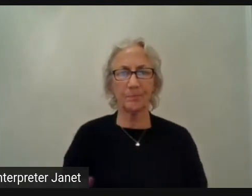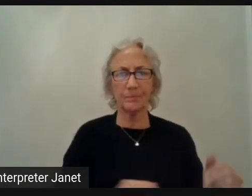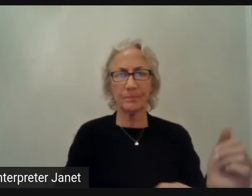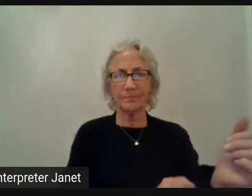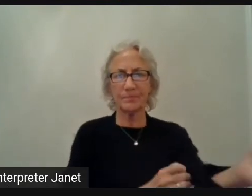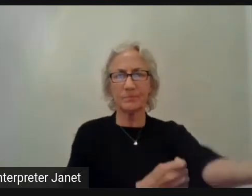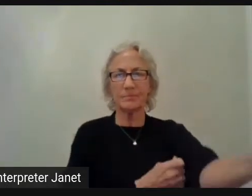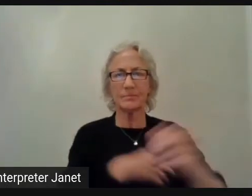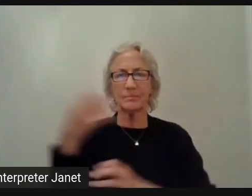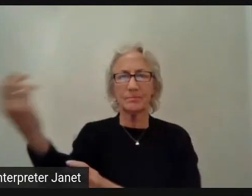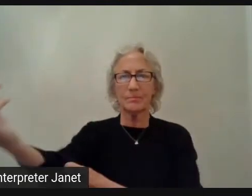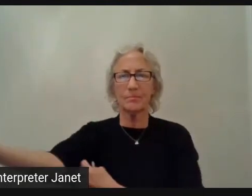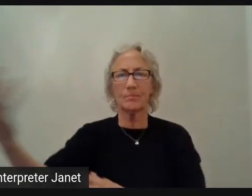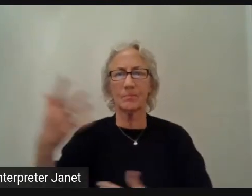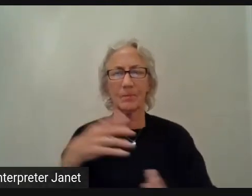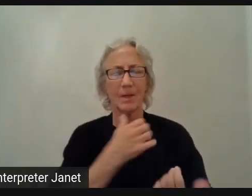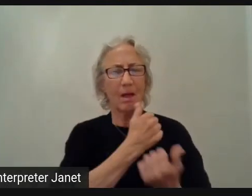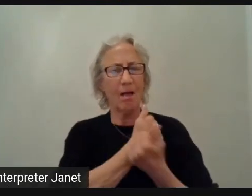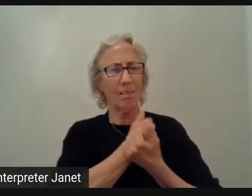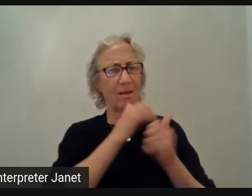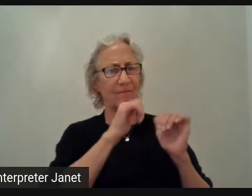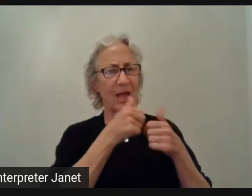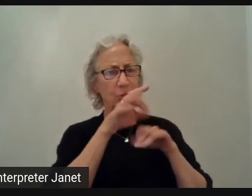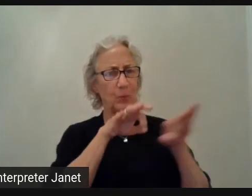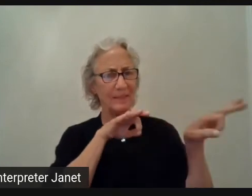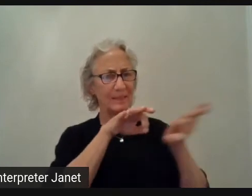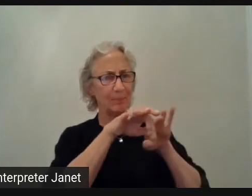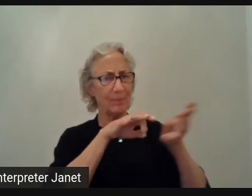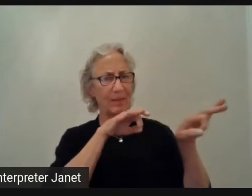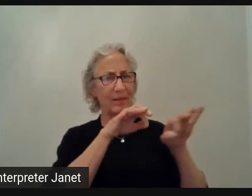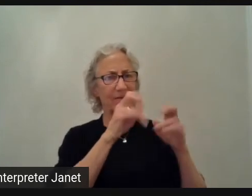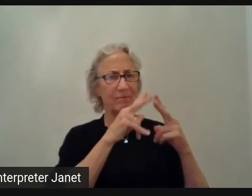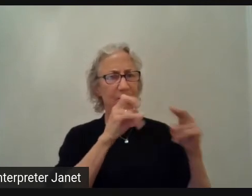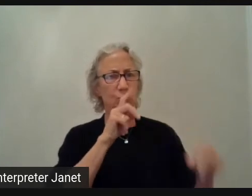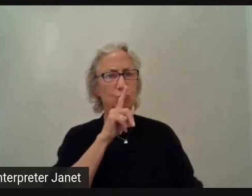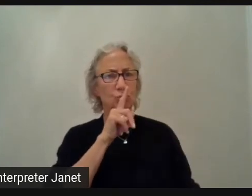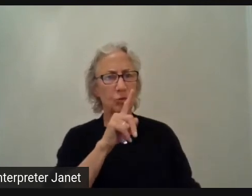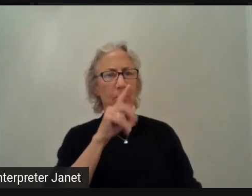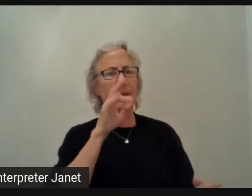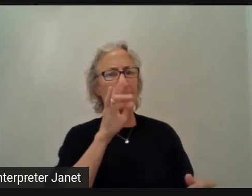I love the way you refer to that. That's very true, and there can be these battles within an organization